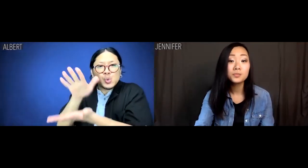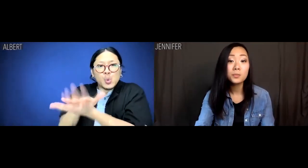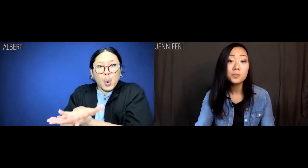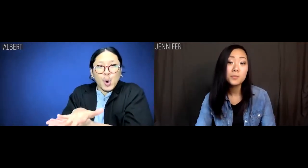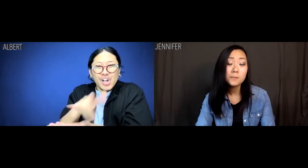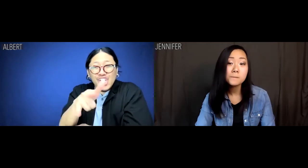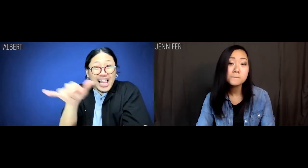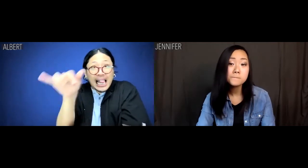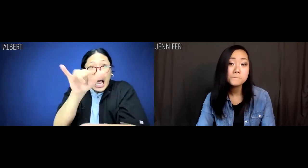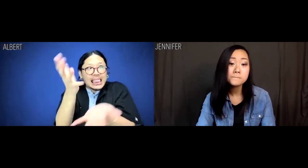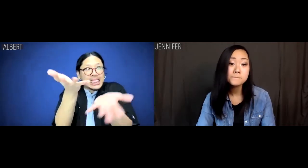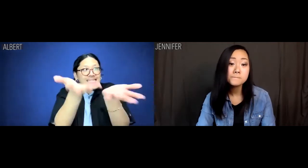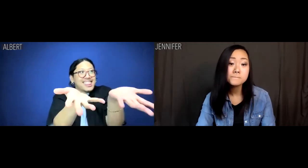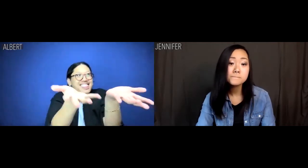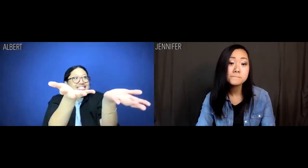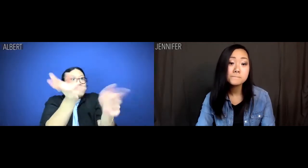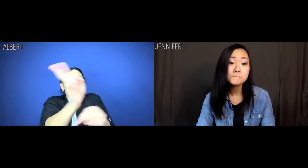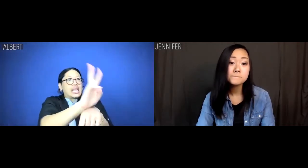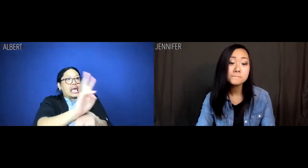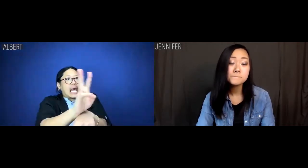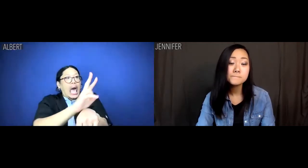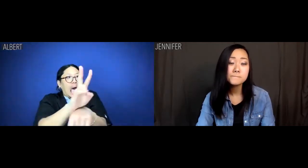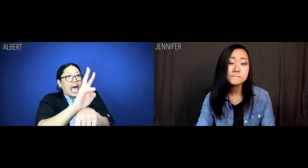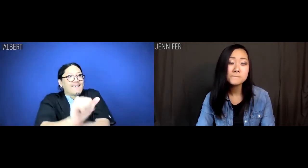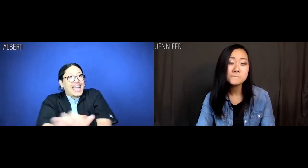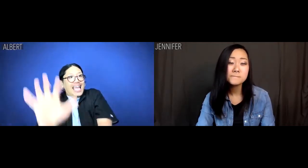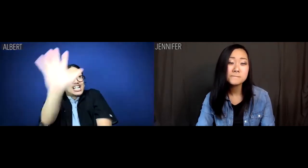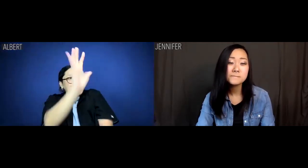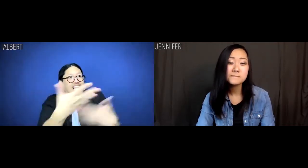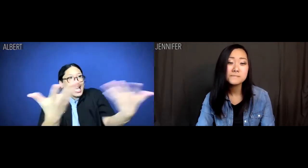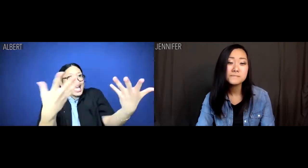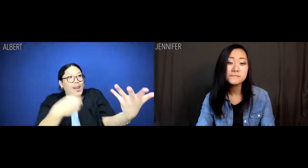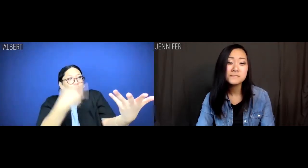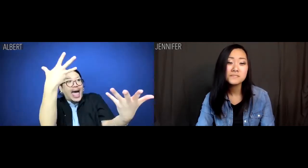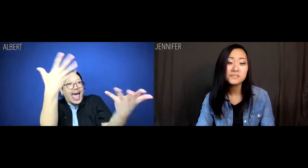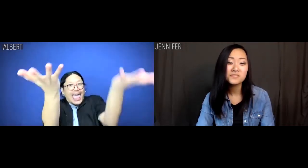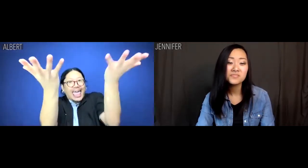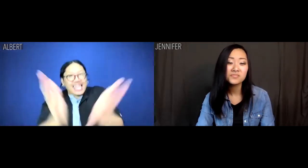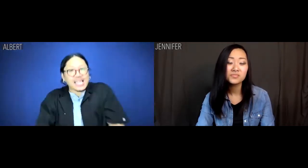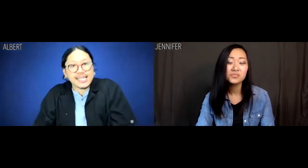You're the fuckin' vanilla ice cream of Asians...